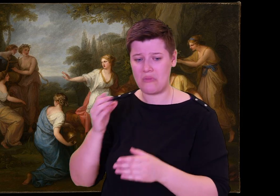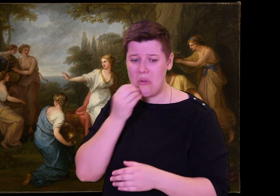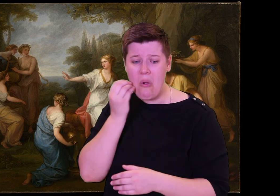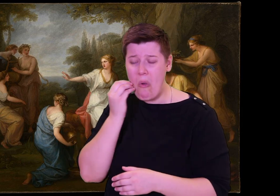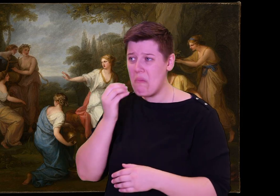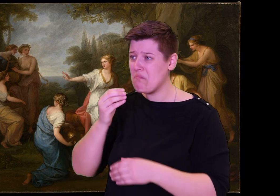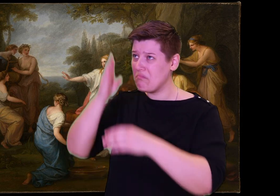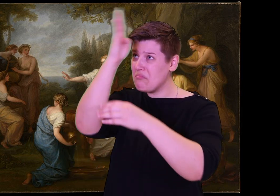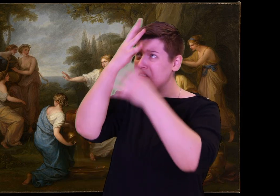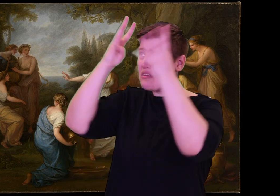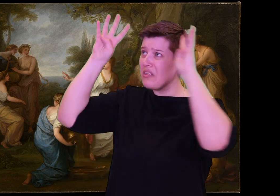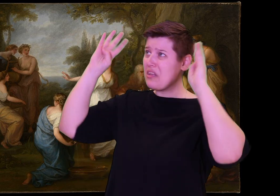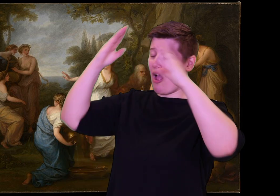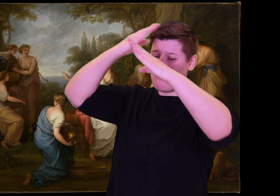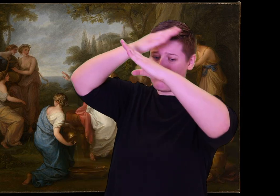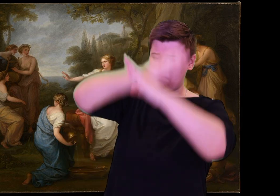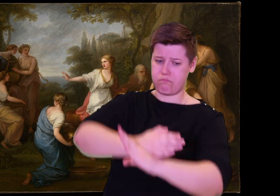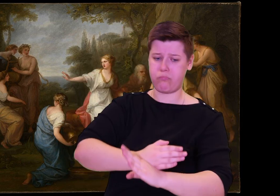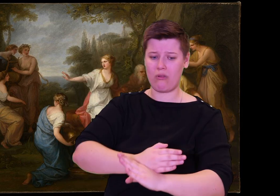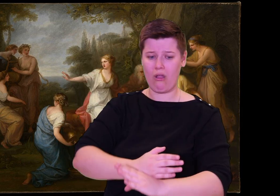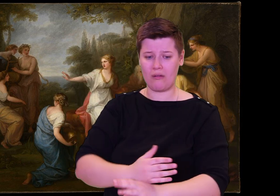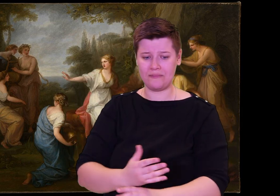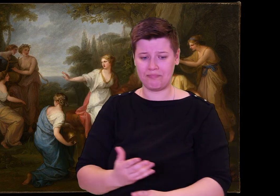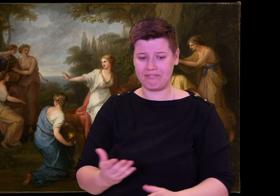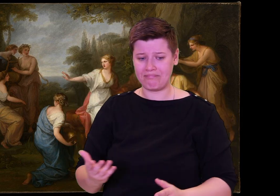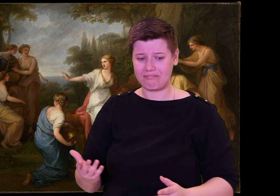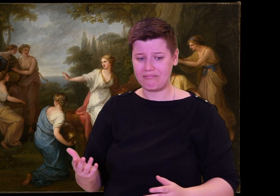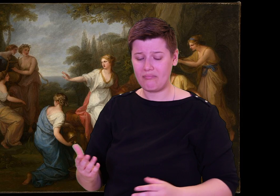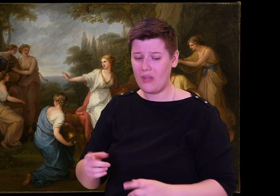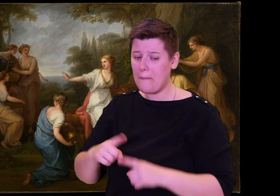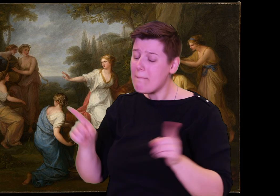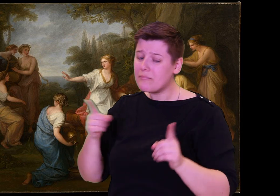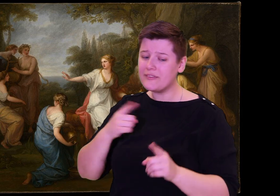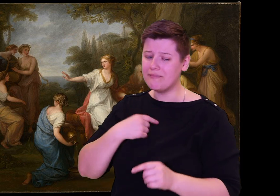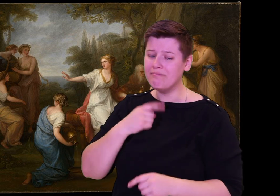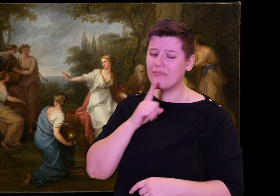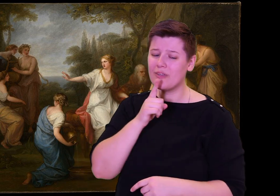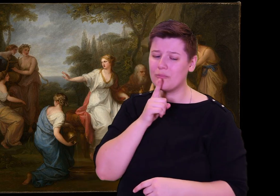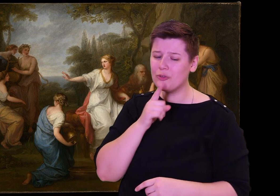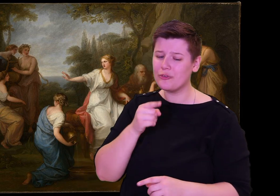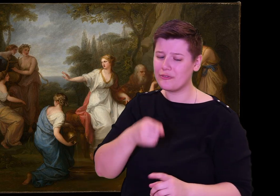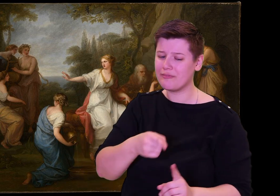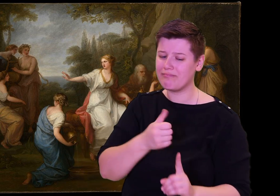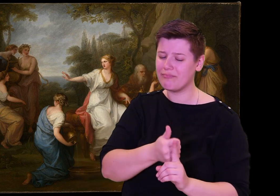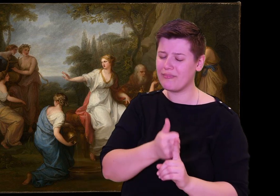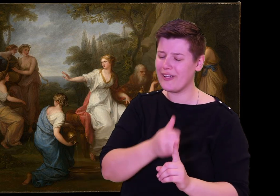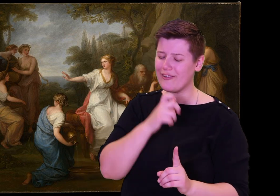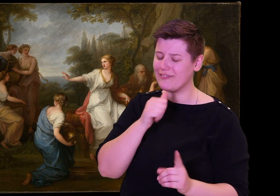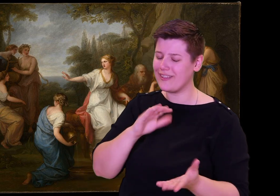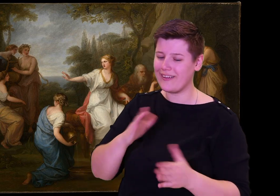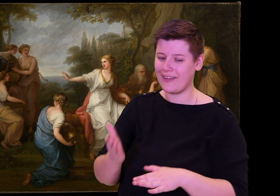The wide sea keeps him trapped upon some island, captured by fierce men who will